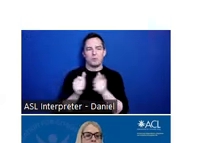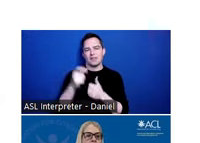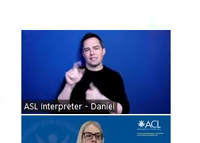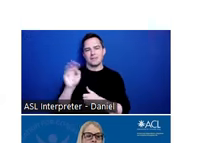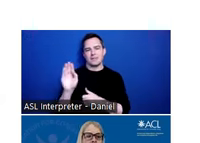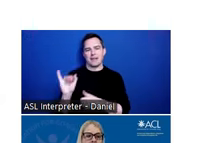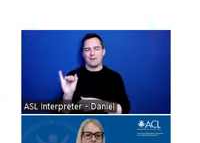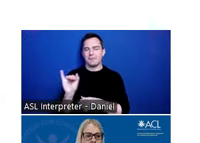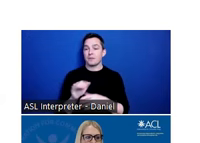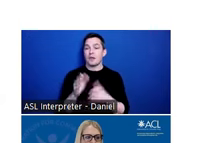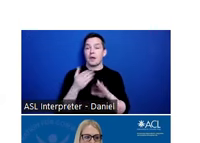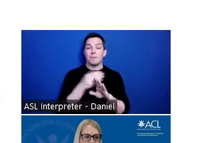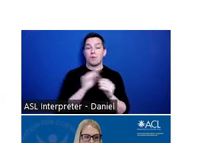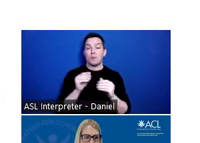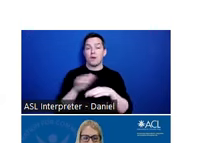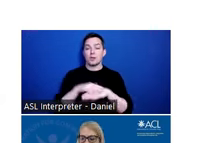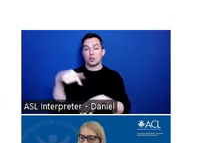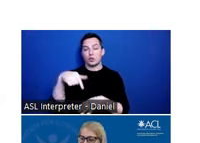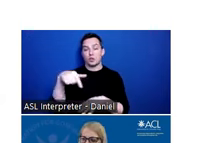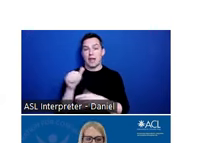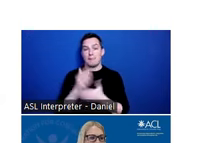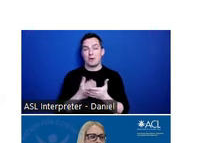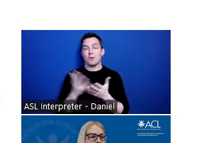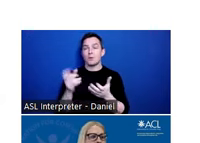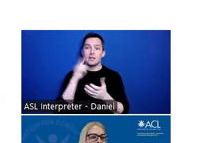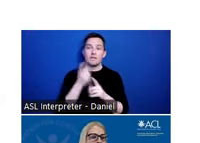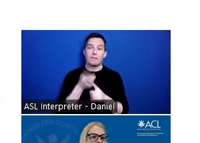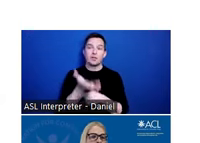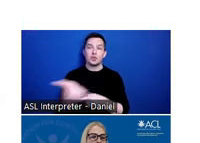Before we move on to the question and answer session, we would like to hear from you: